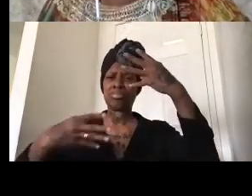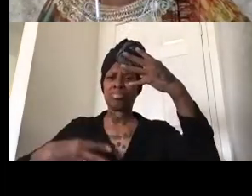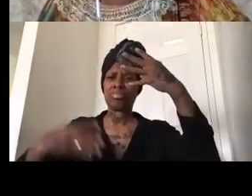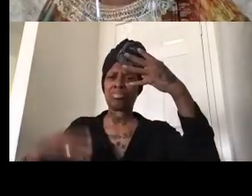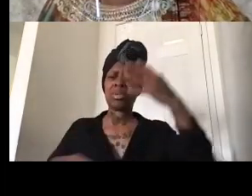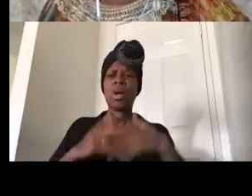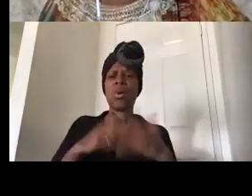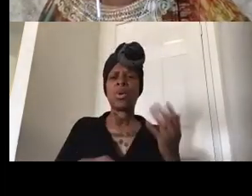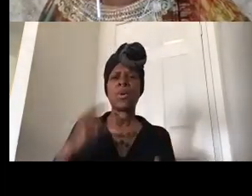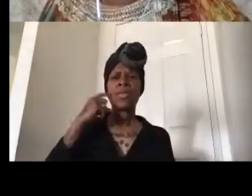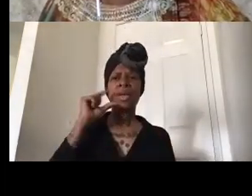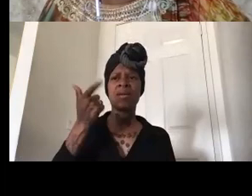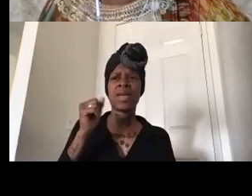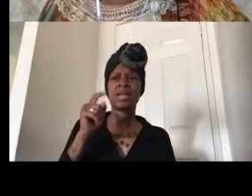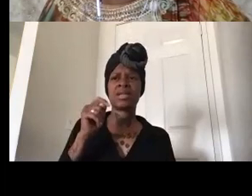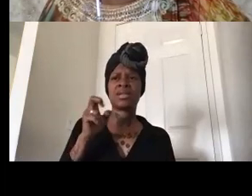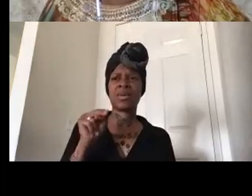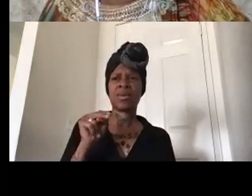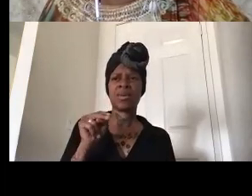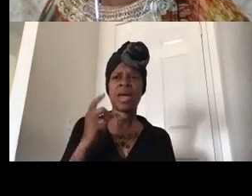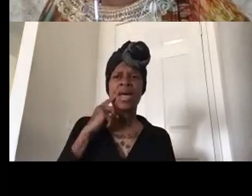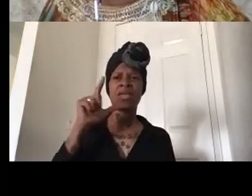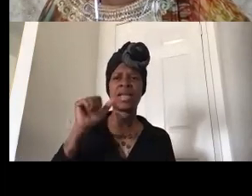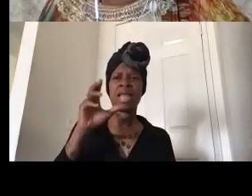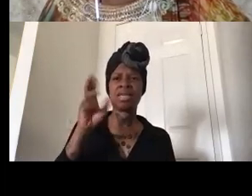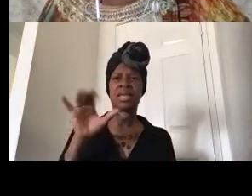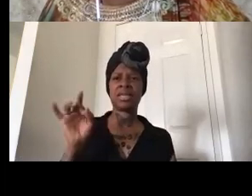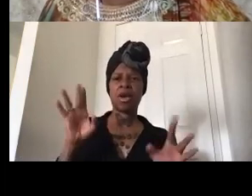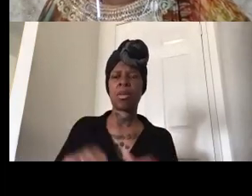guess gone i think lacey is terrible um and i'll